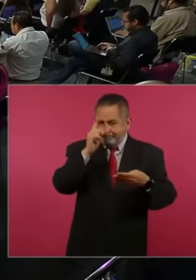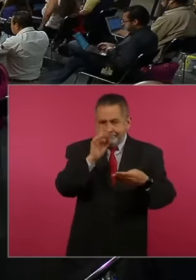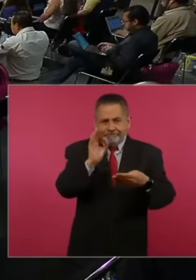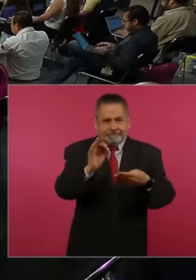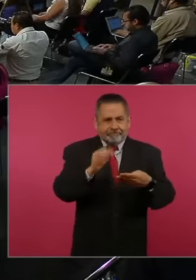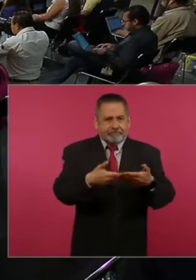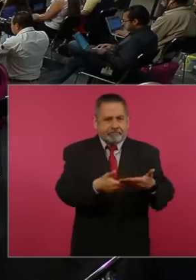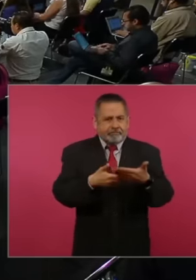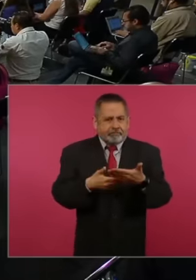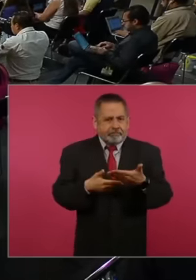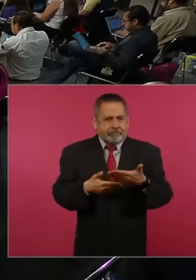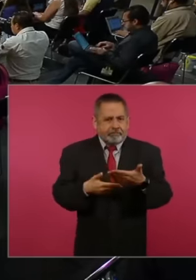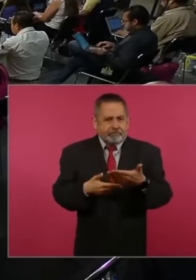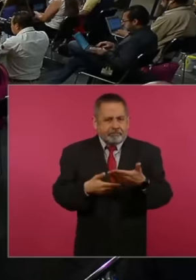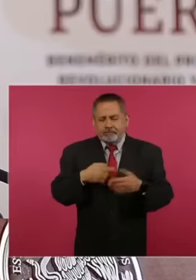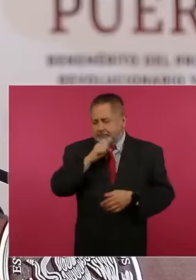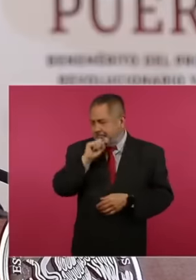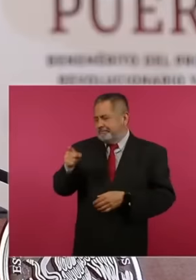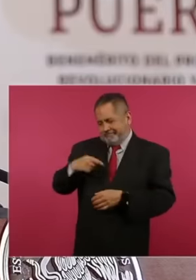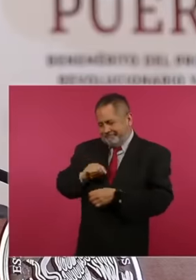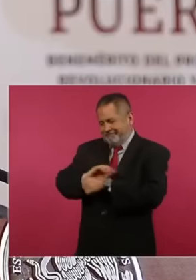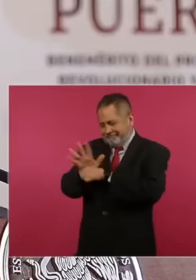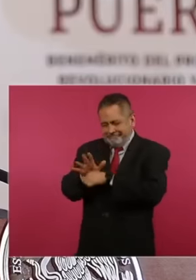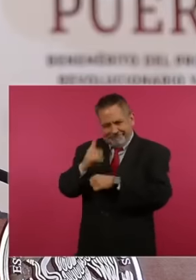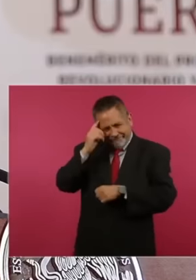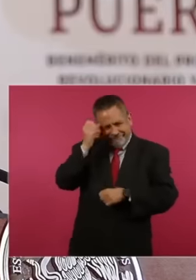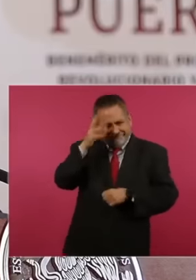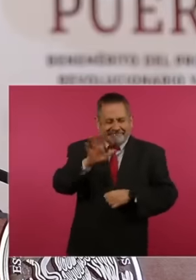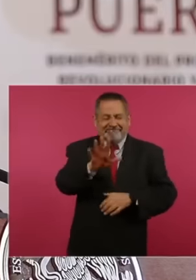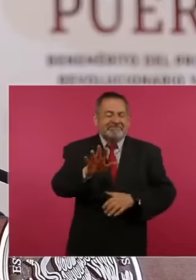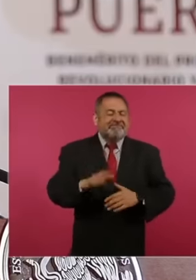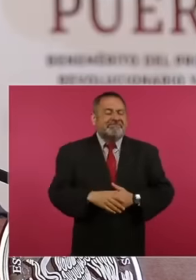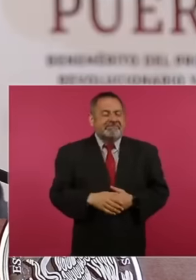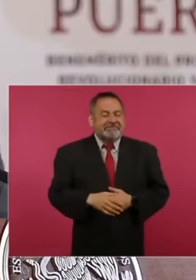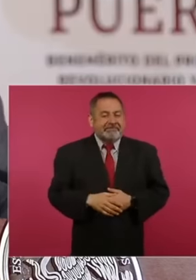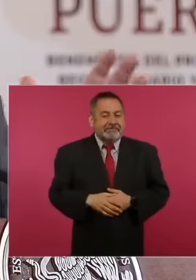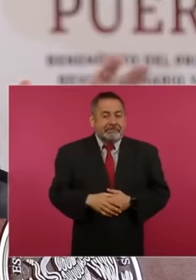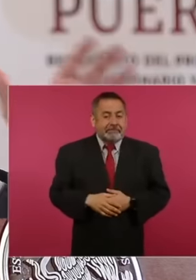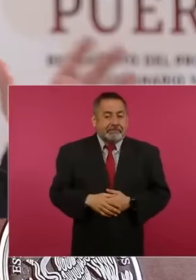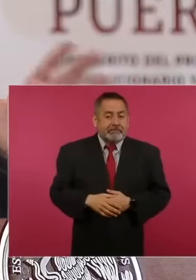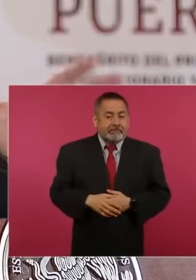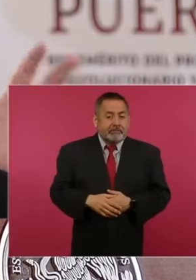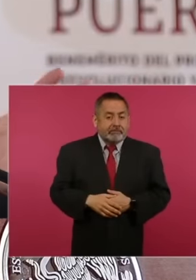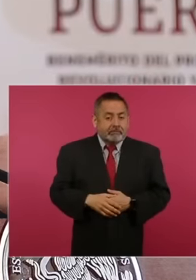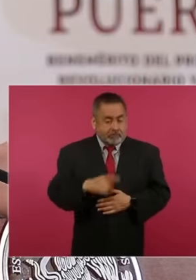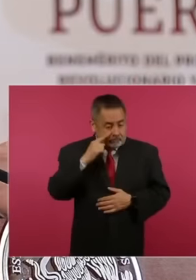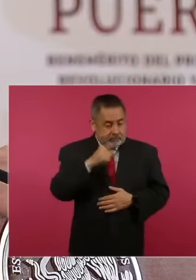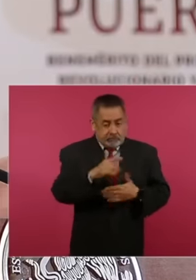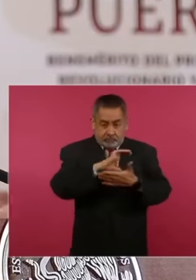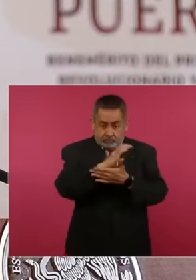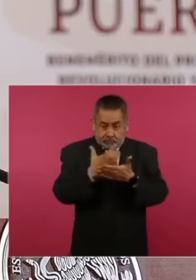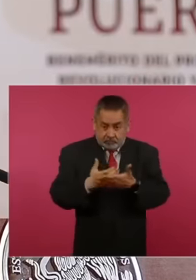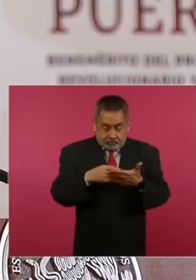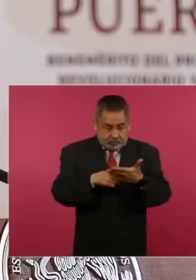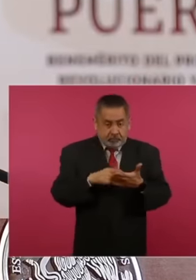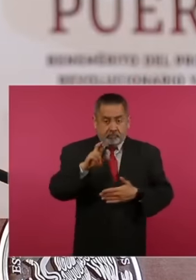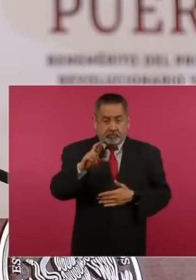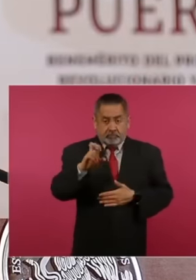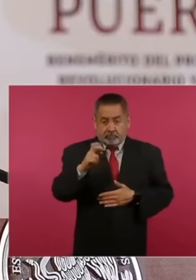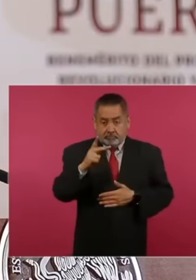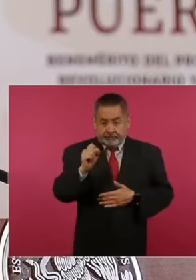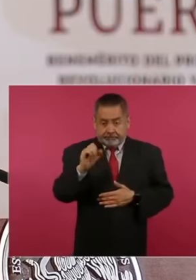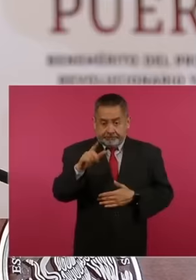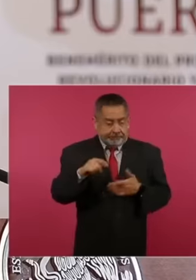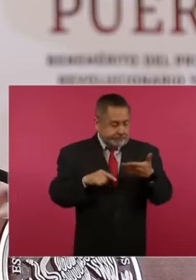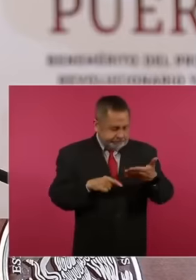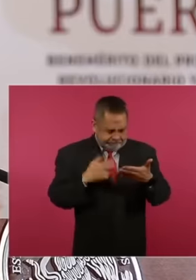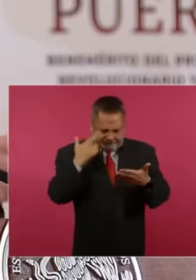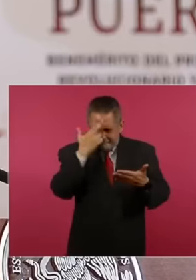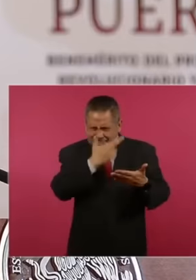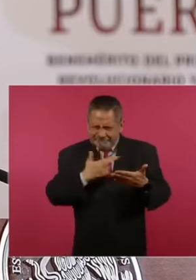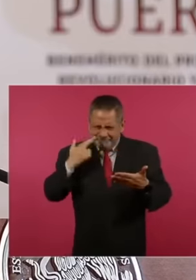I also got covid. We found a contract with Repsol and we reviewed it because it is possible.